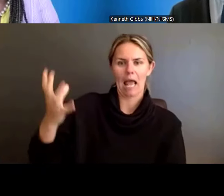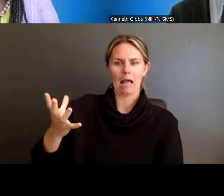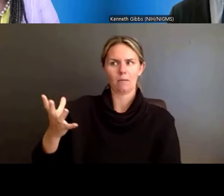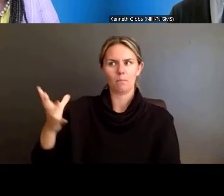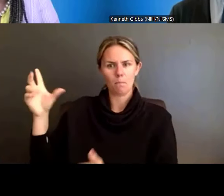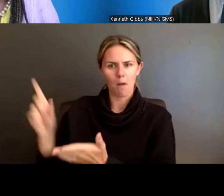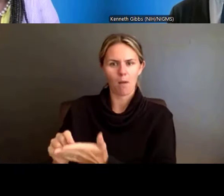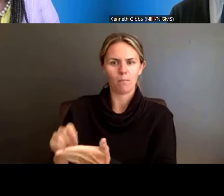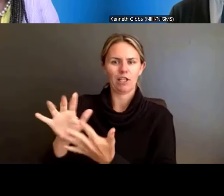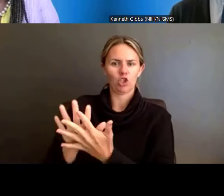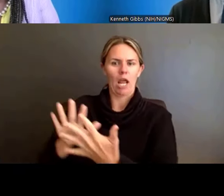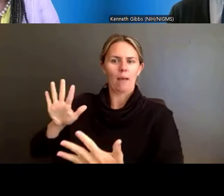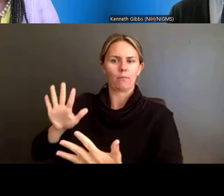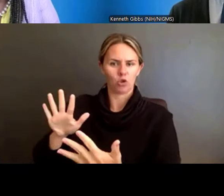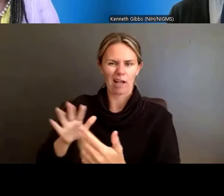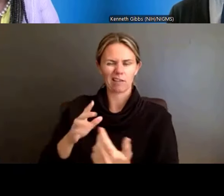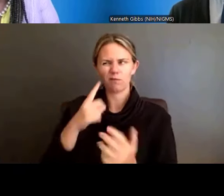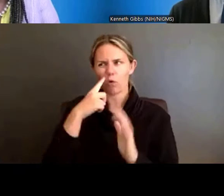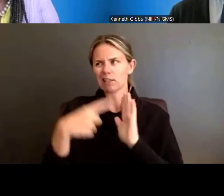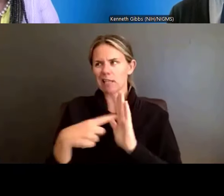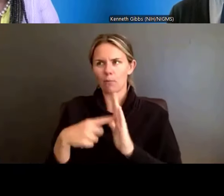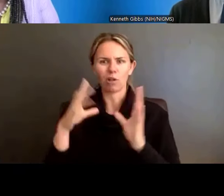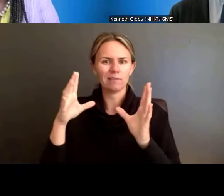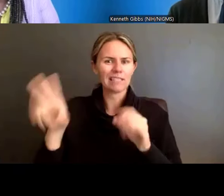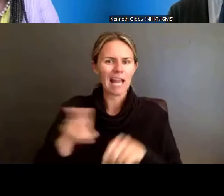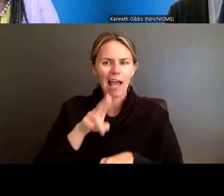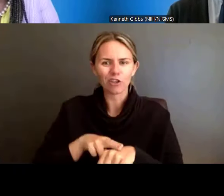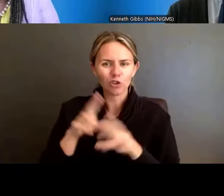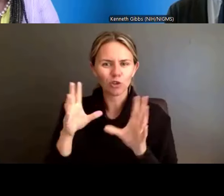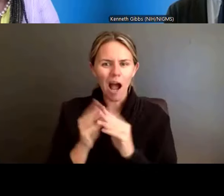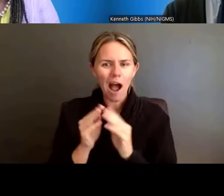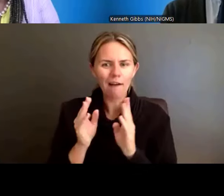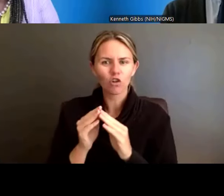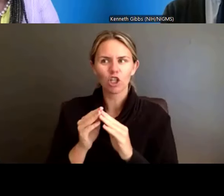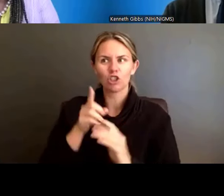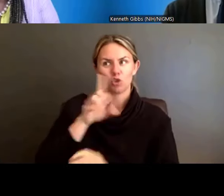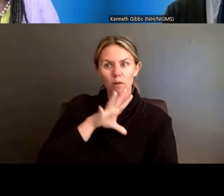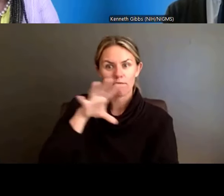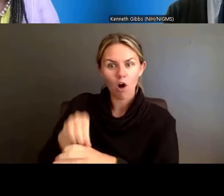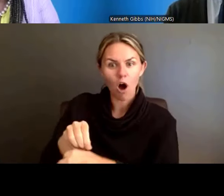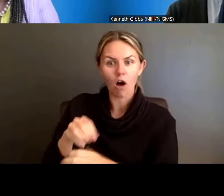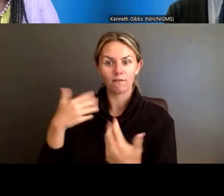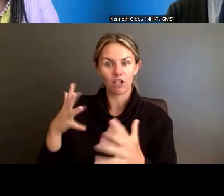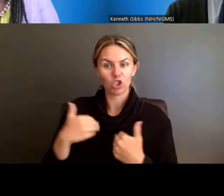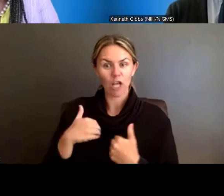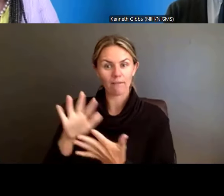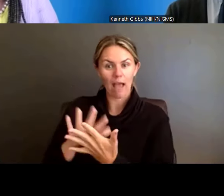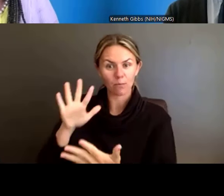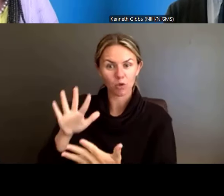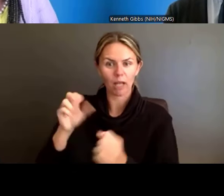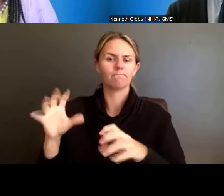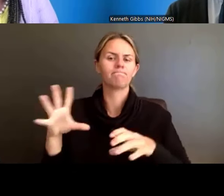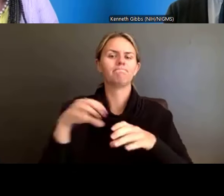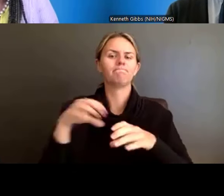because those are appropriate outcomes for research training at an undergraduate level. Dr. Ericka Boone: Guess where else people